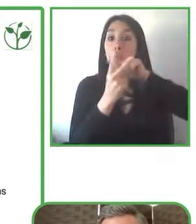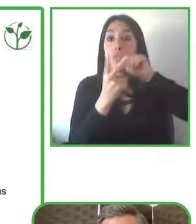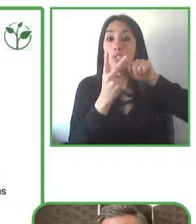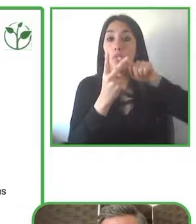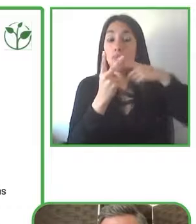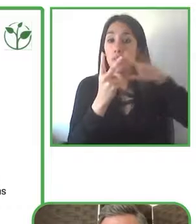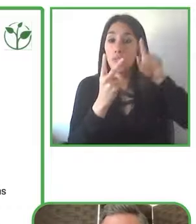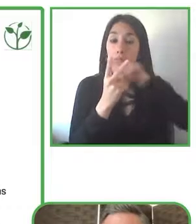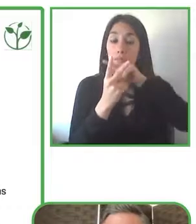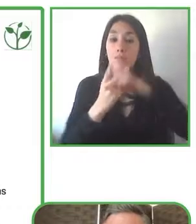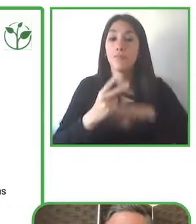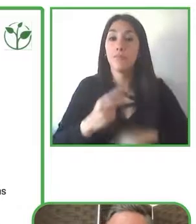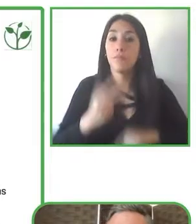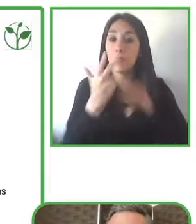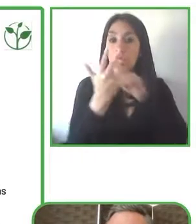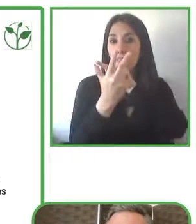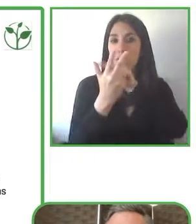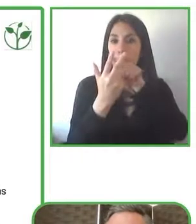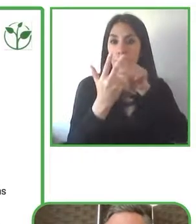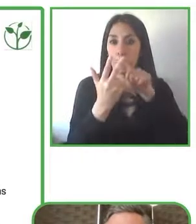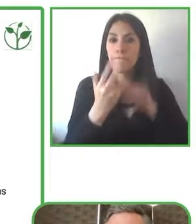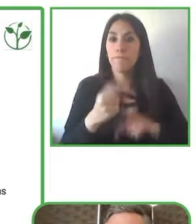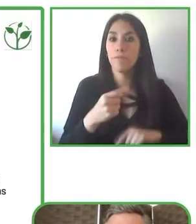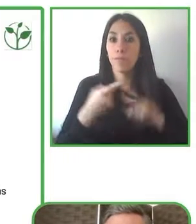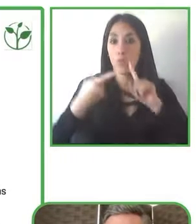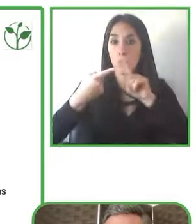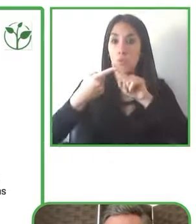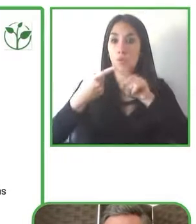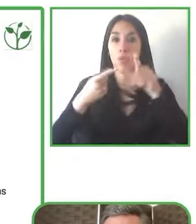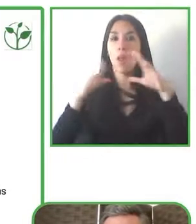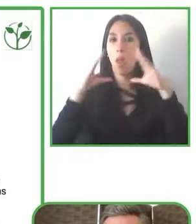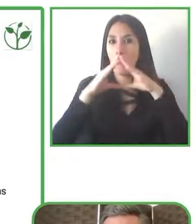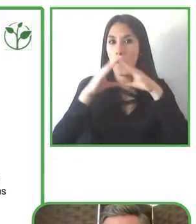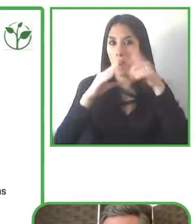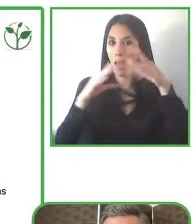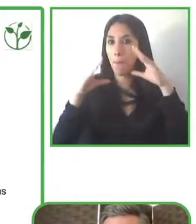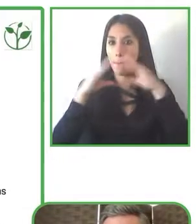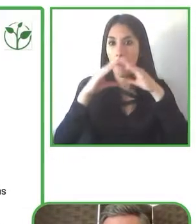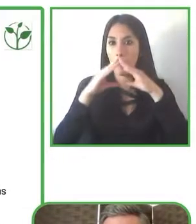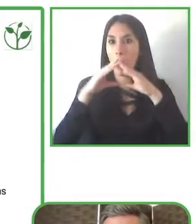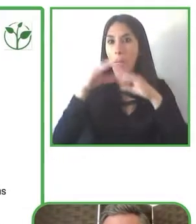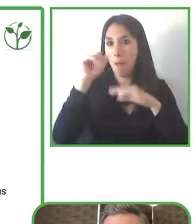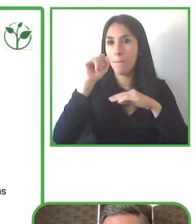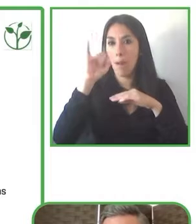I’ll talk about here in a second are a result a direct result of leadership